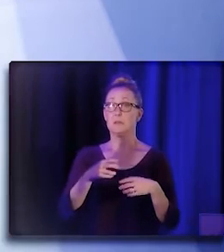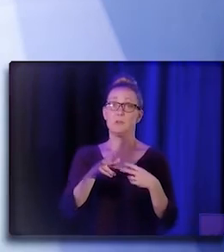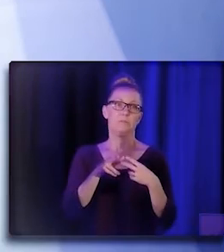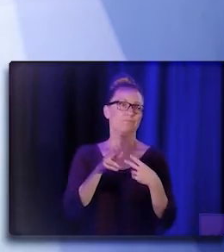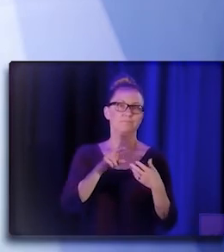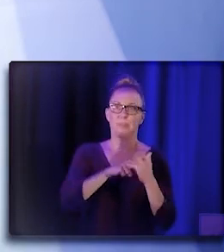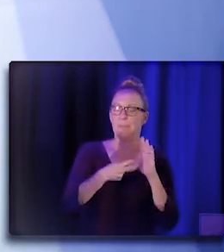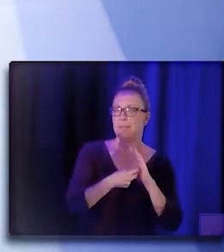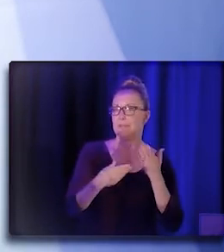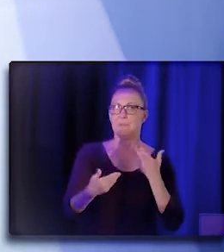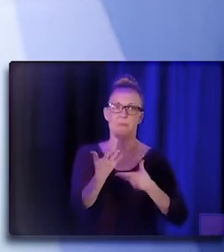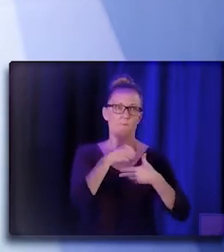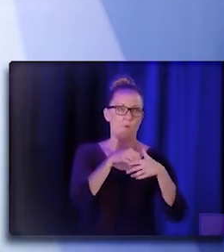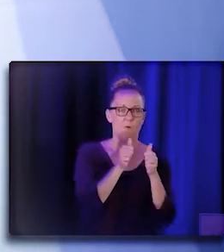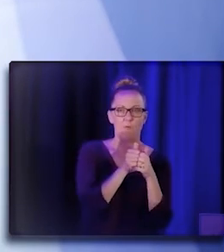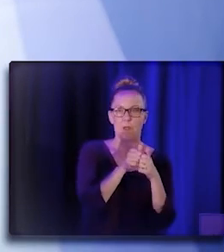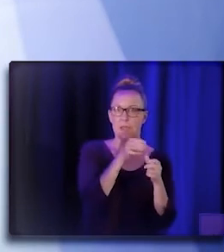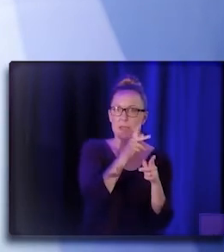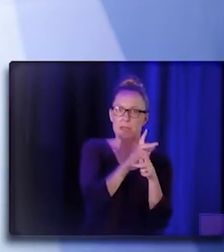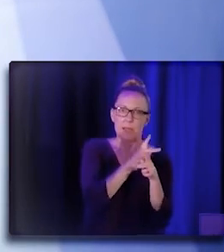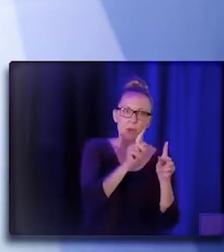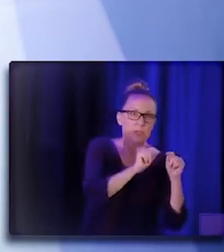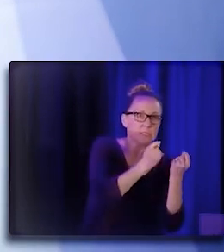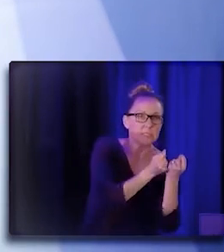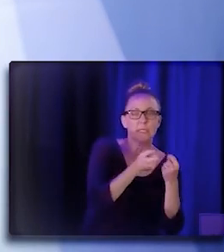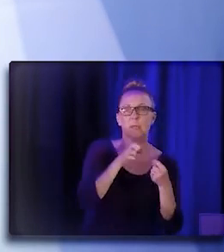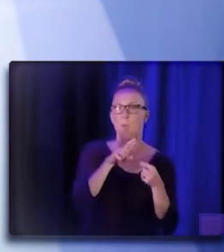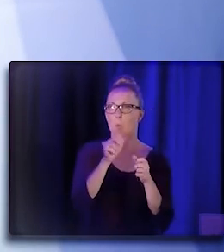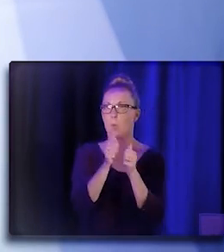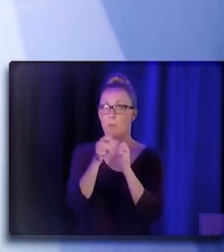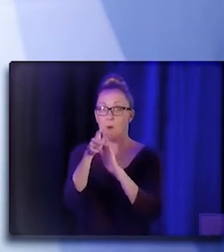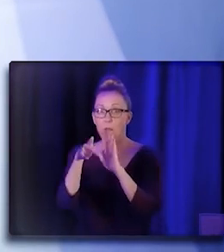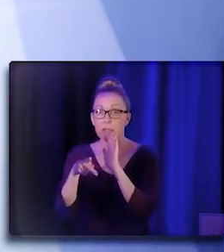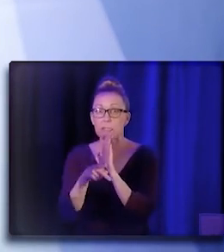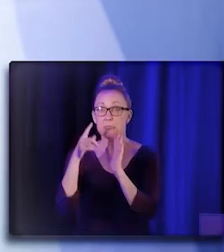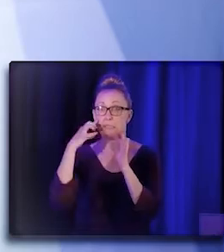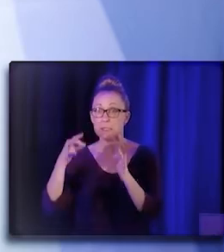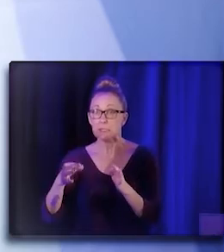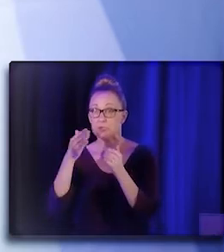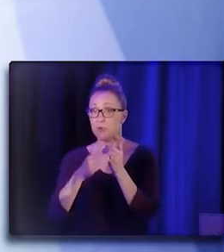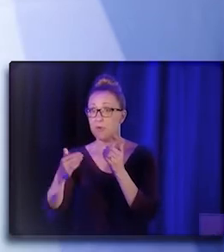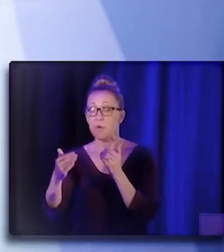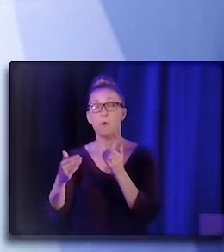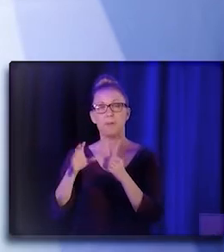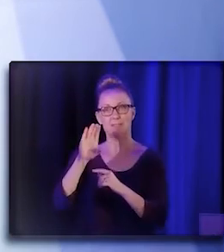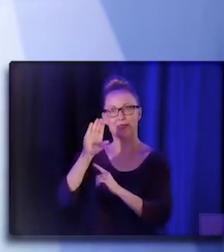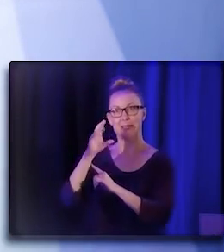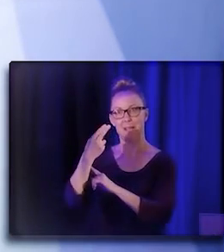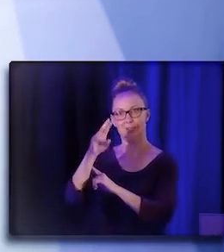whether that be in policy, you know, as we move forward? You know, again, I had mentioned before,